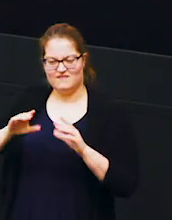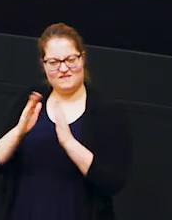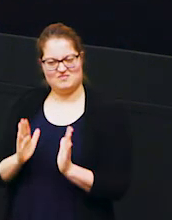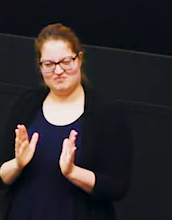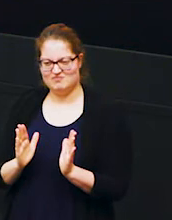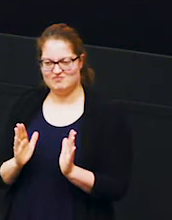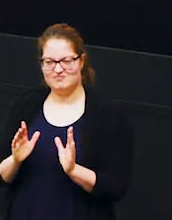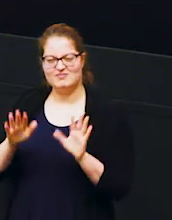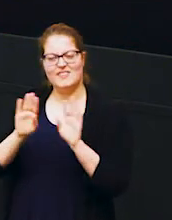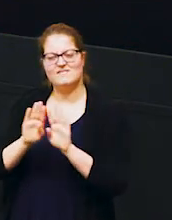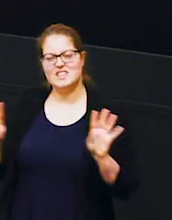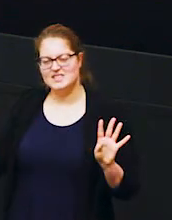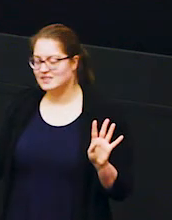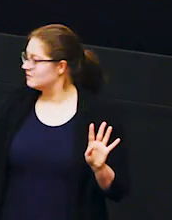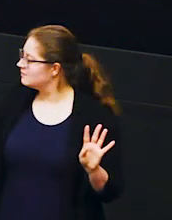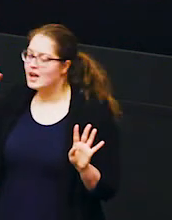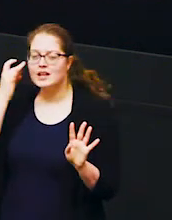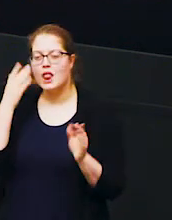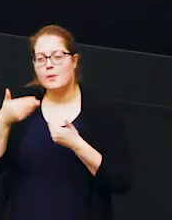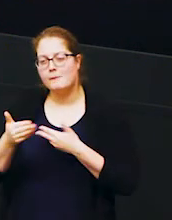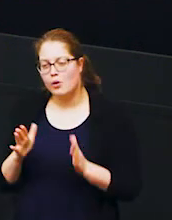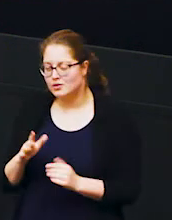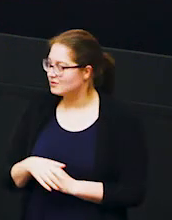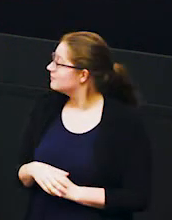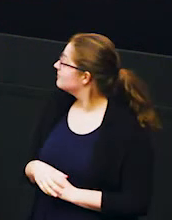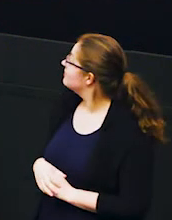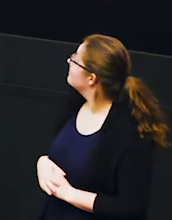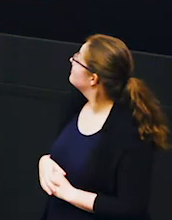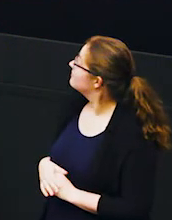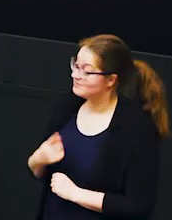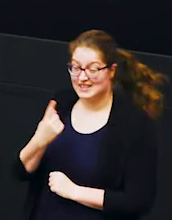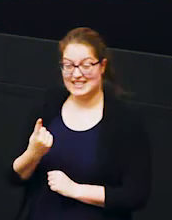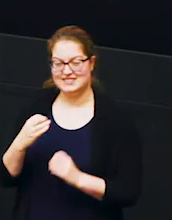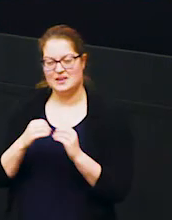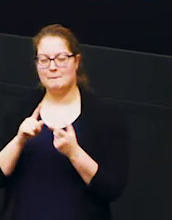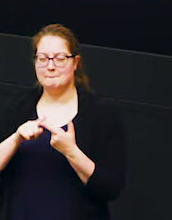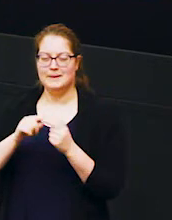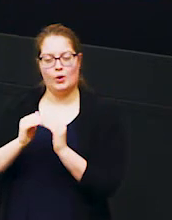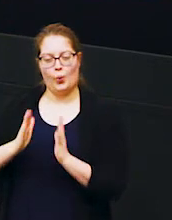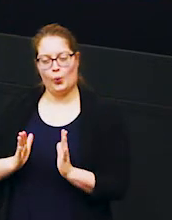is these yellow boxes each of each of these yellow boxes is a bee hive so it's got bees inside it